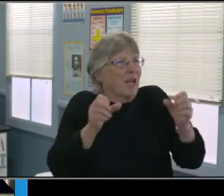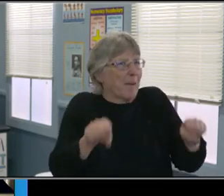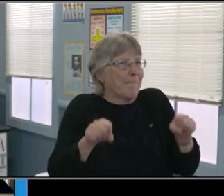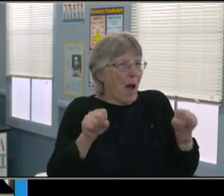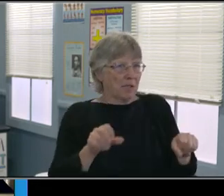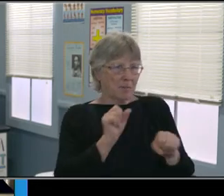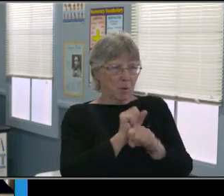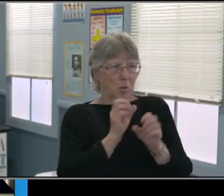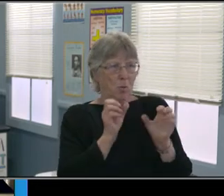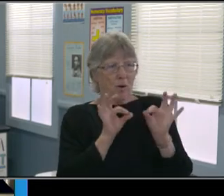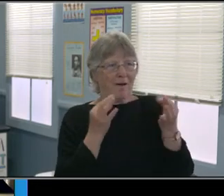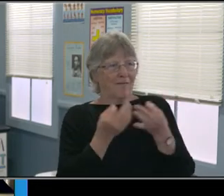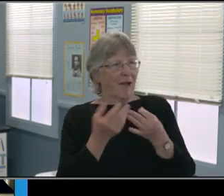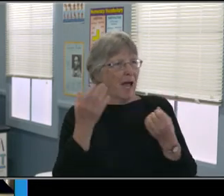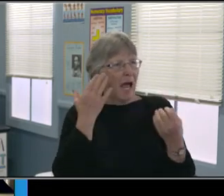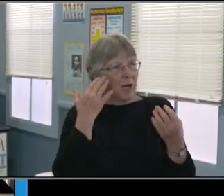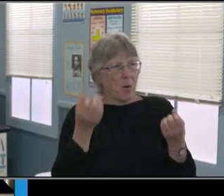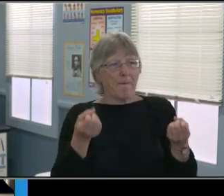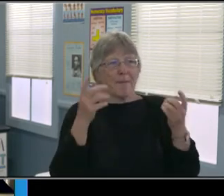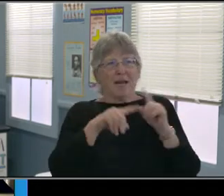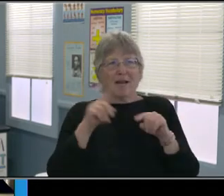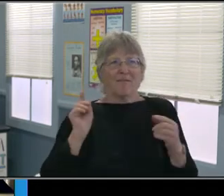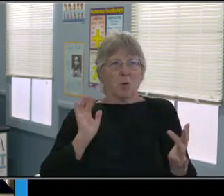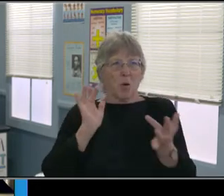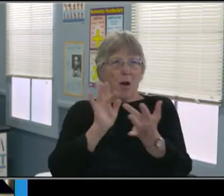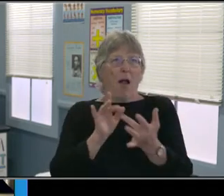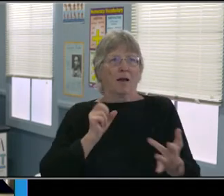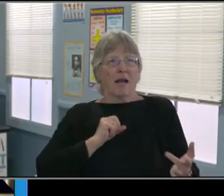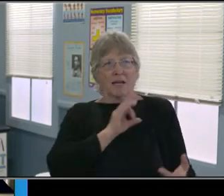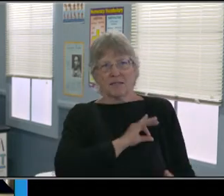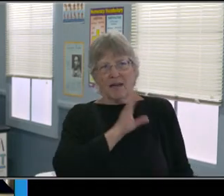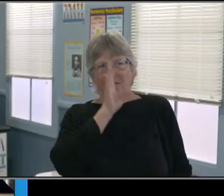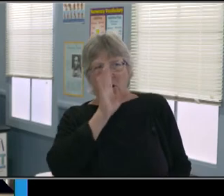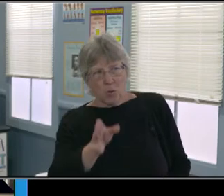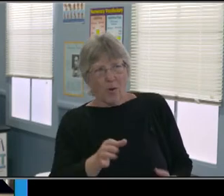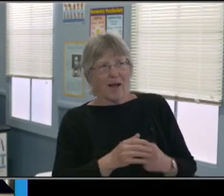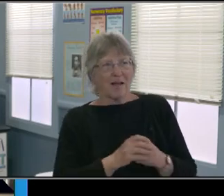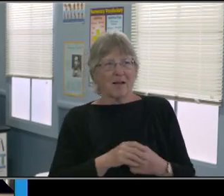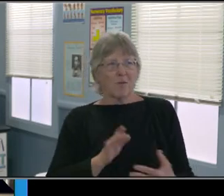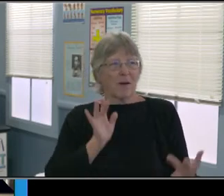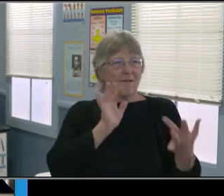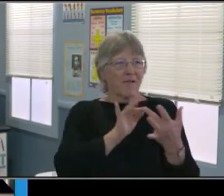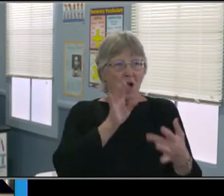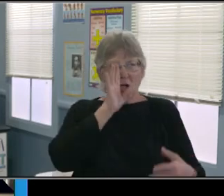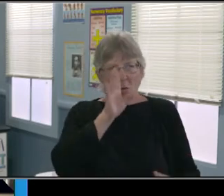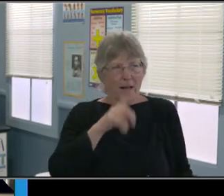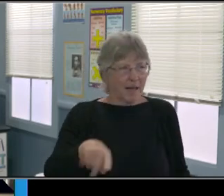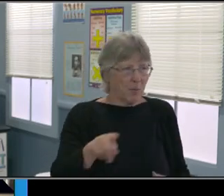but certainly pass those along to us and we'll pass them along to you.